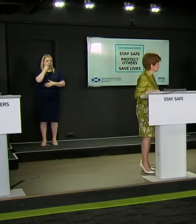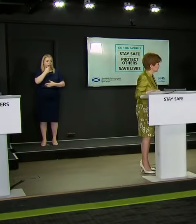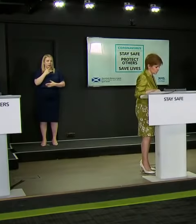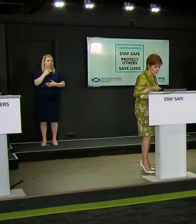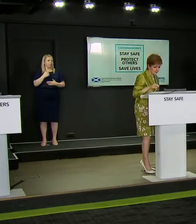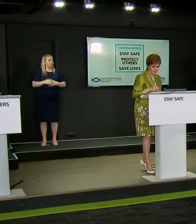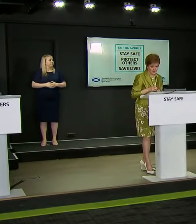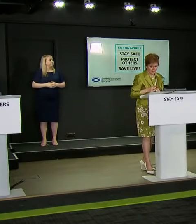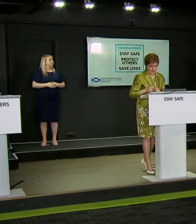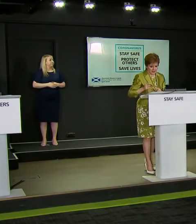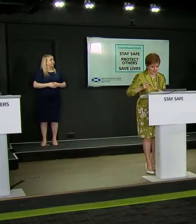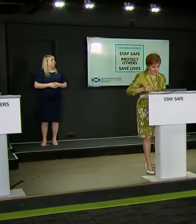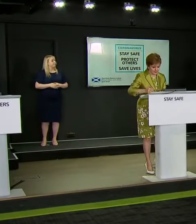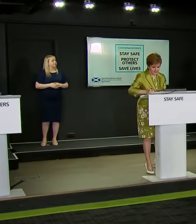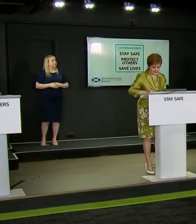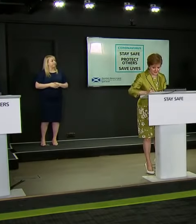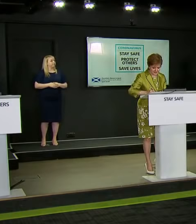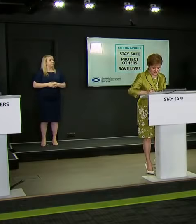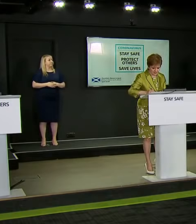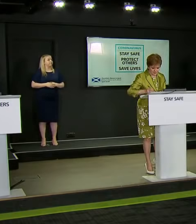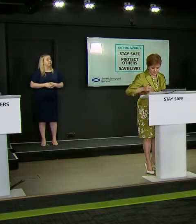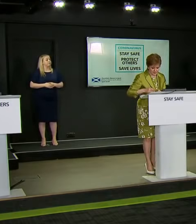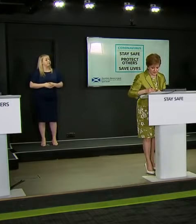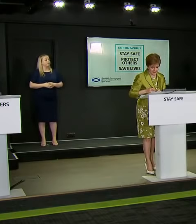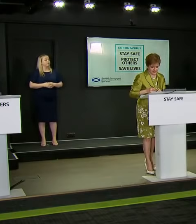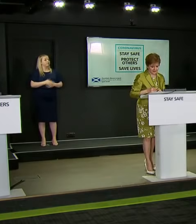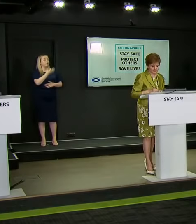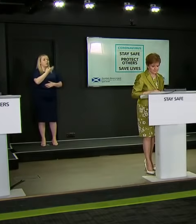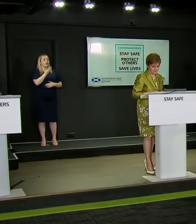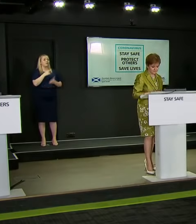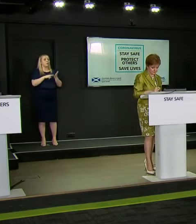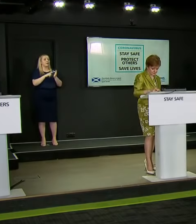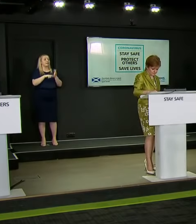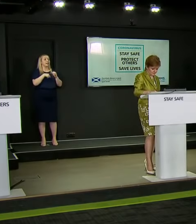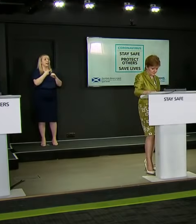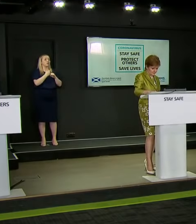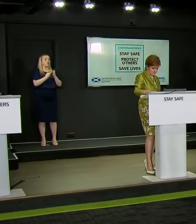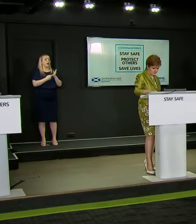Thanks very much, First Minister. It's been over a week since we heard there was going to be a four nation statement on tackling coronavirus. I was hoping you could give us an update on how those talks are going. Is that still the plan, or has there been difficulty reaching an agreement?